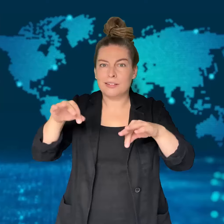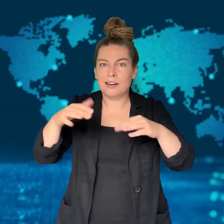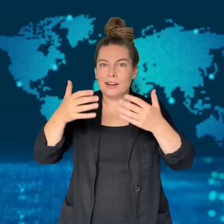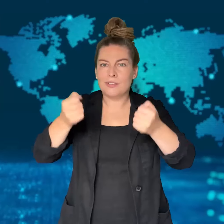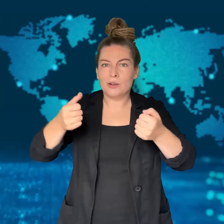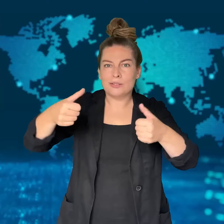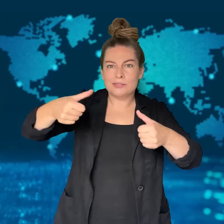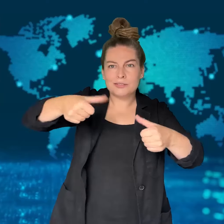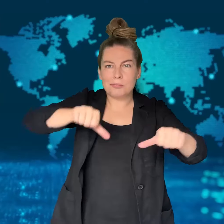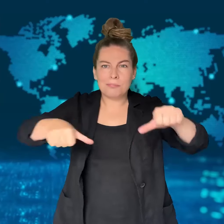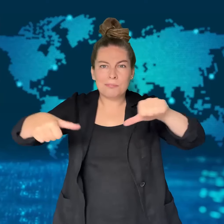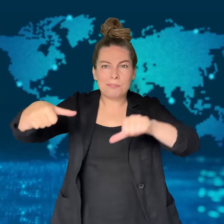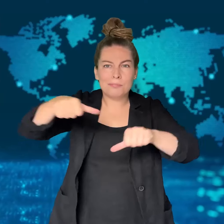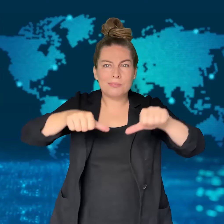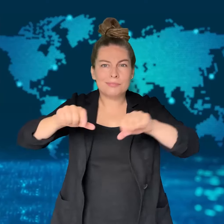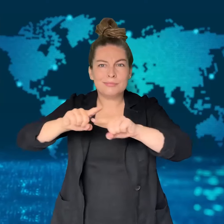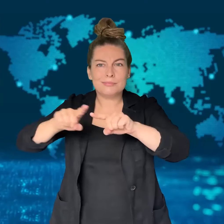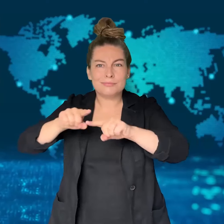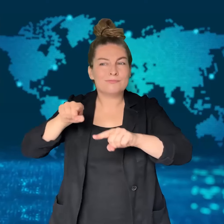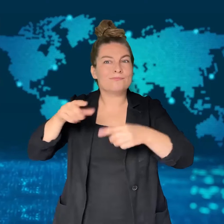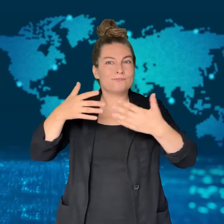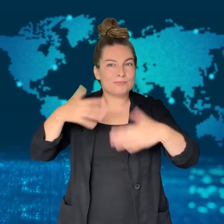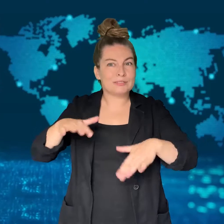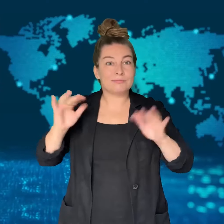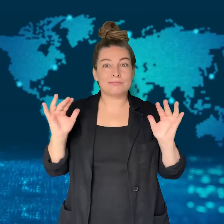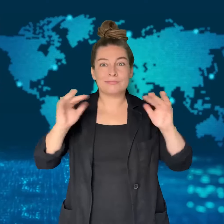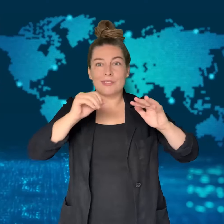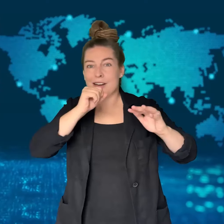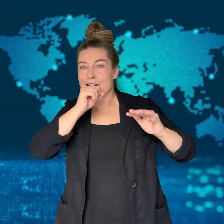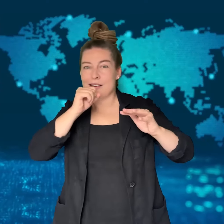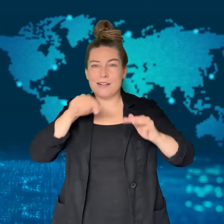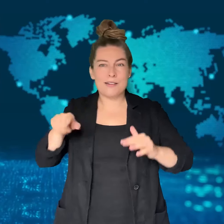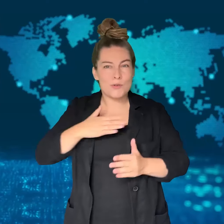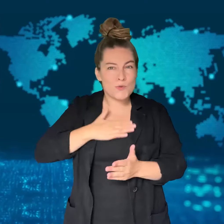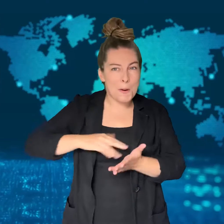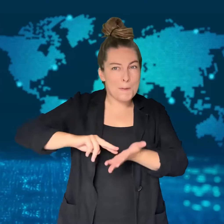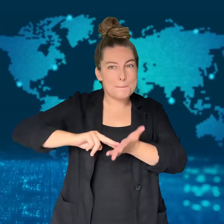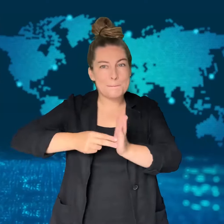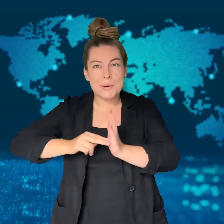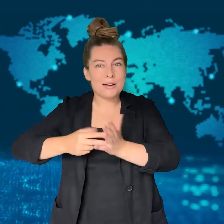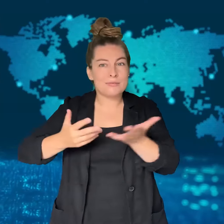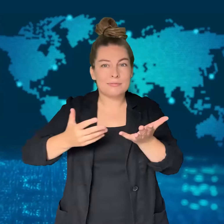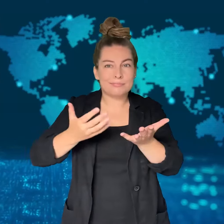allegedly planning to use knives